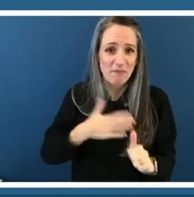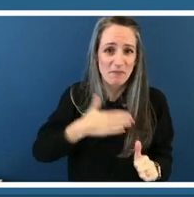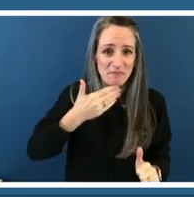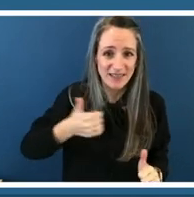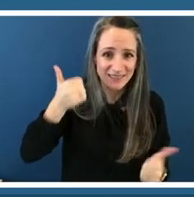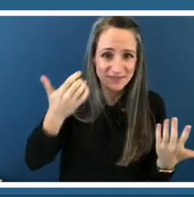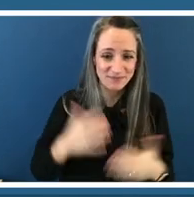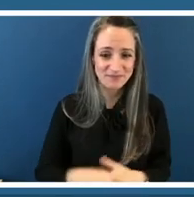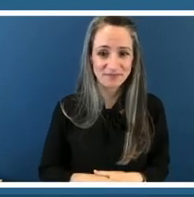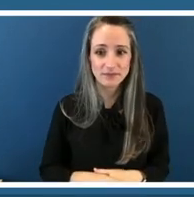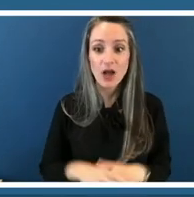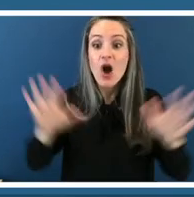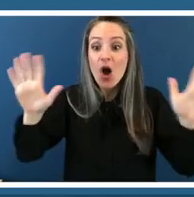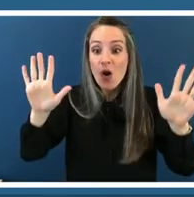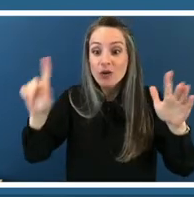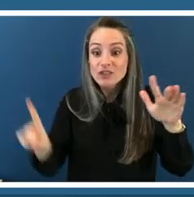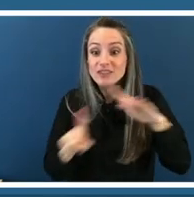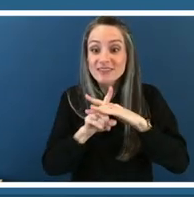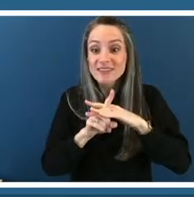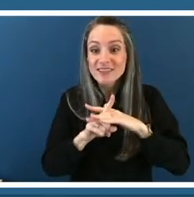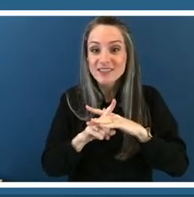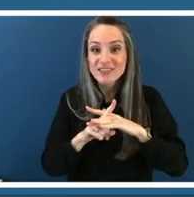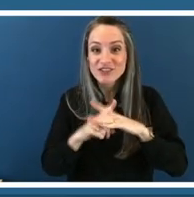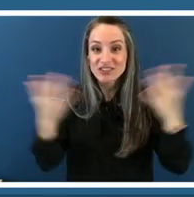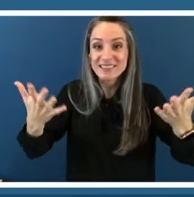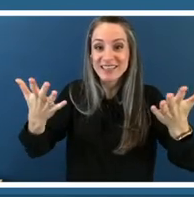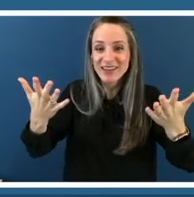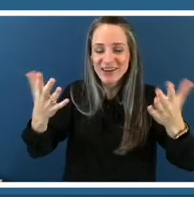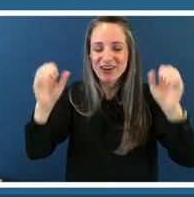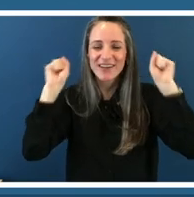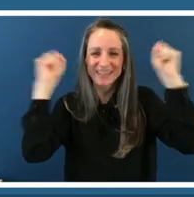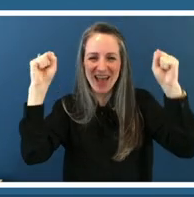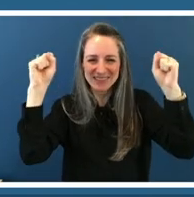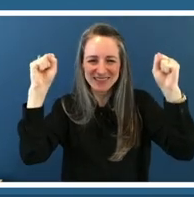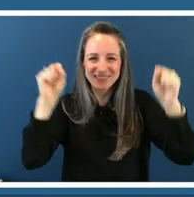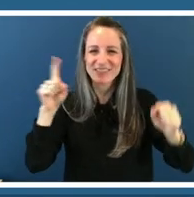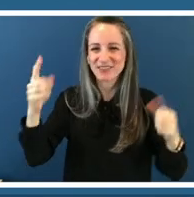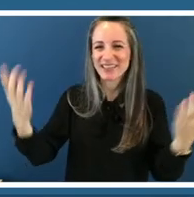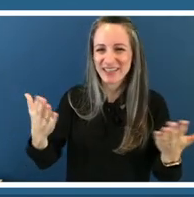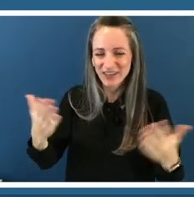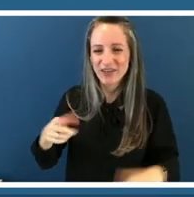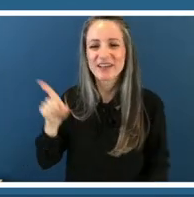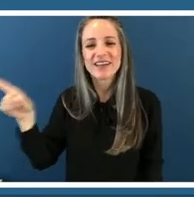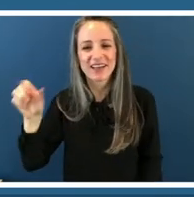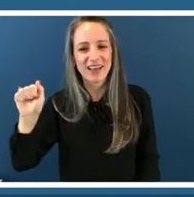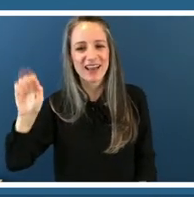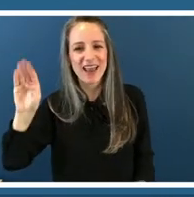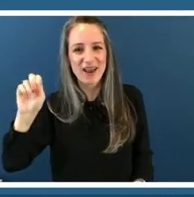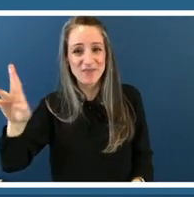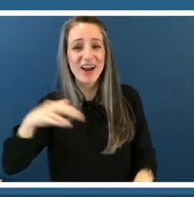oh she's here oh yes